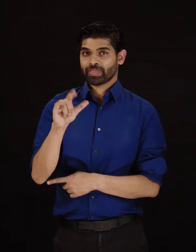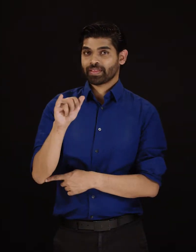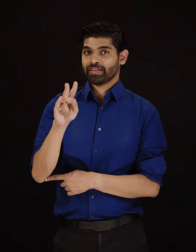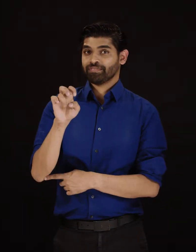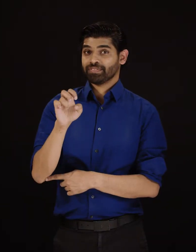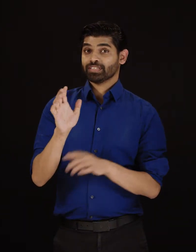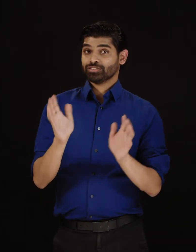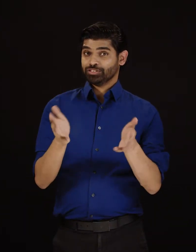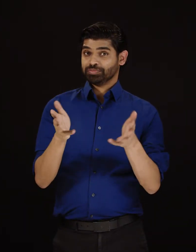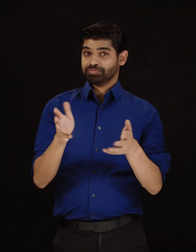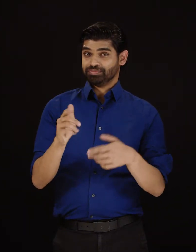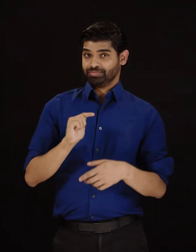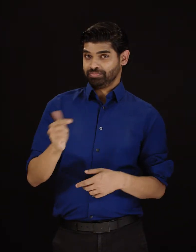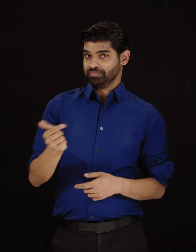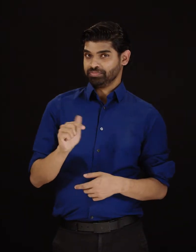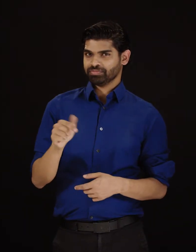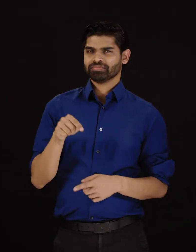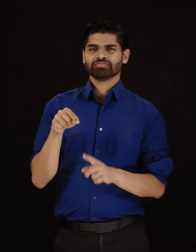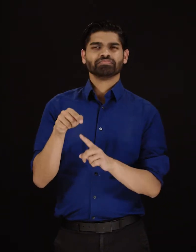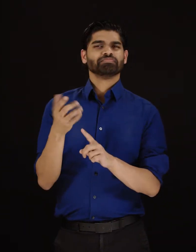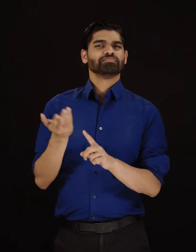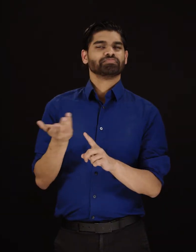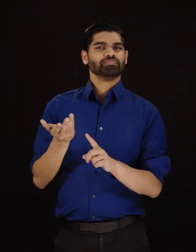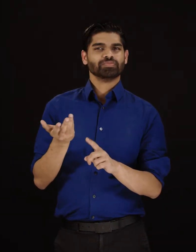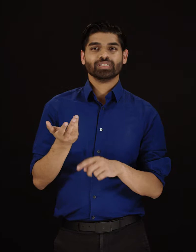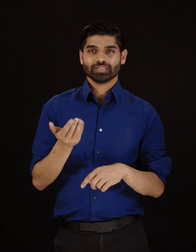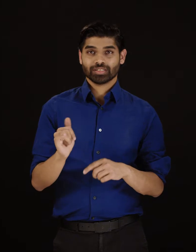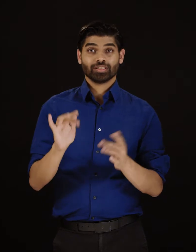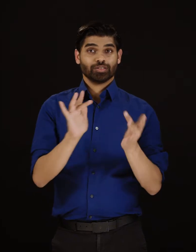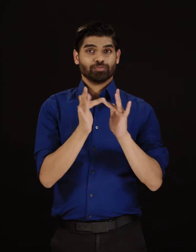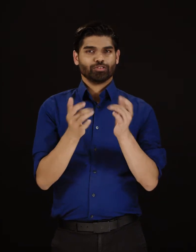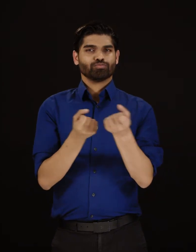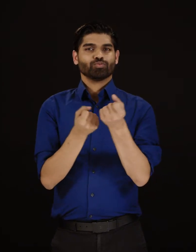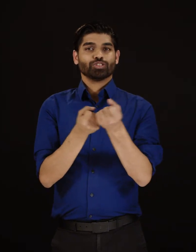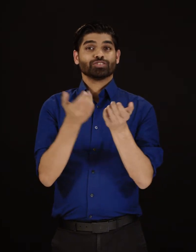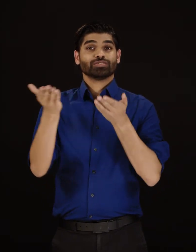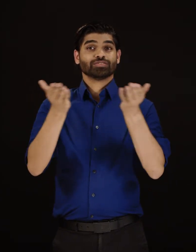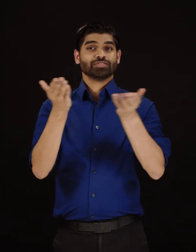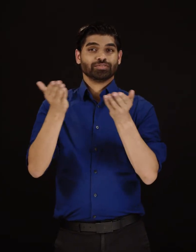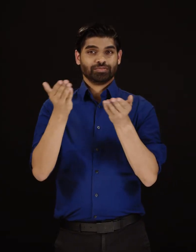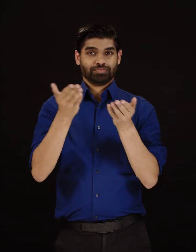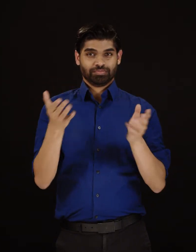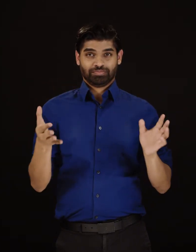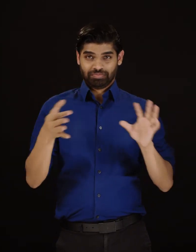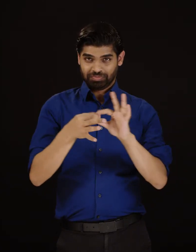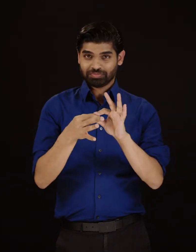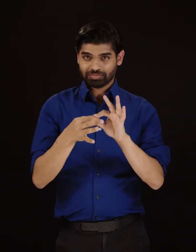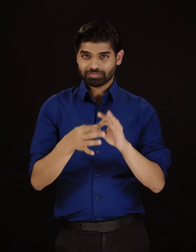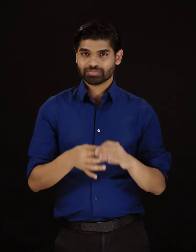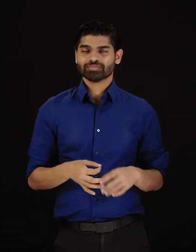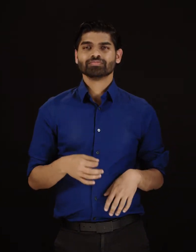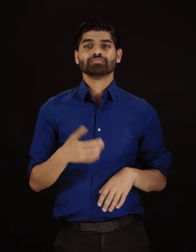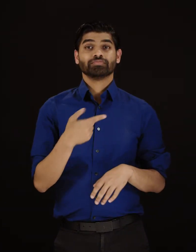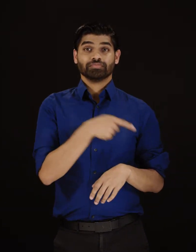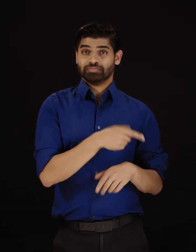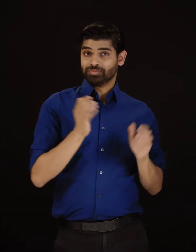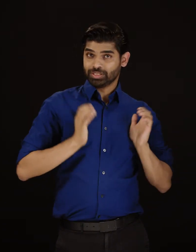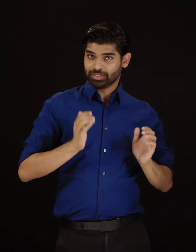Live Chat is an online support service that provides customers with access to an agent for assistance via text-based